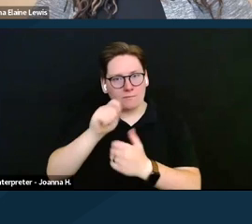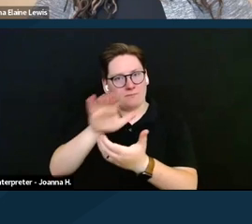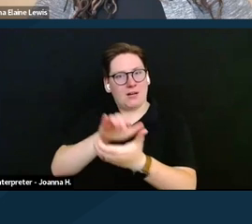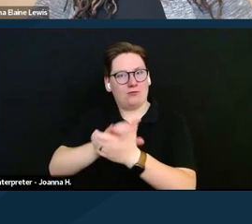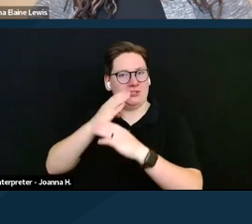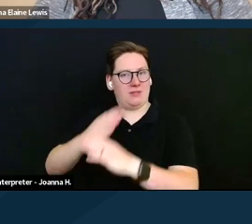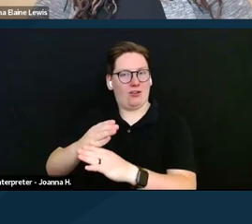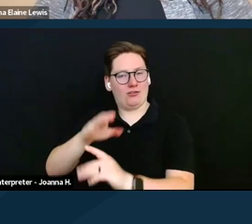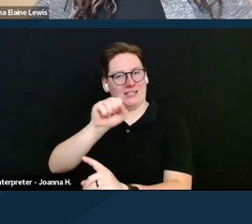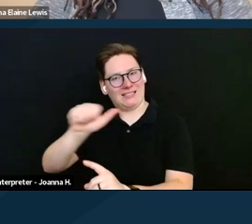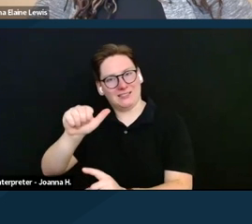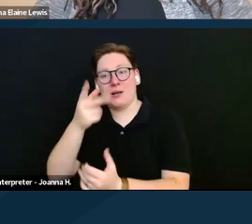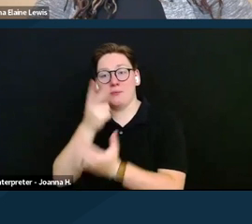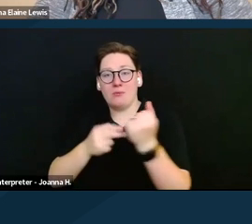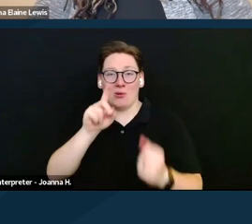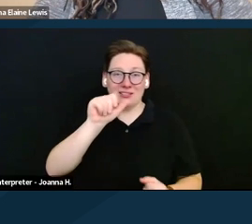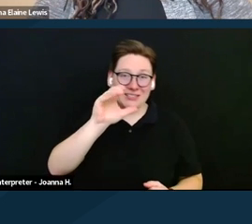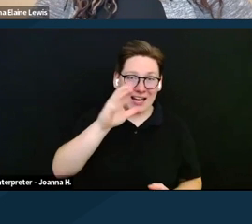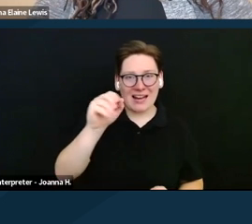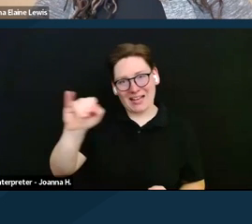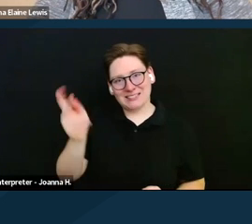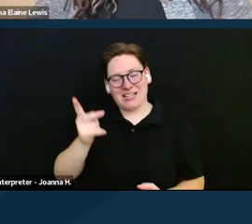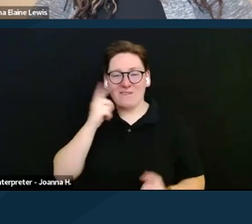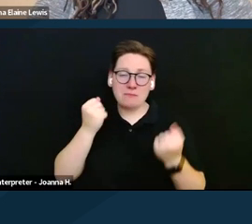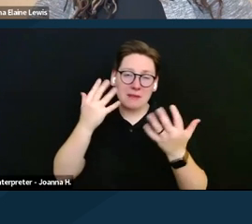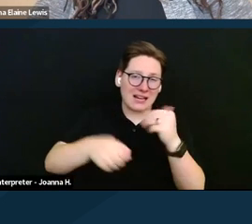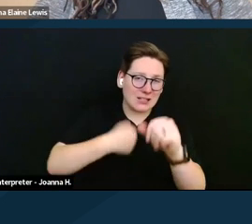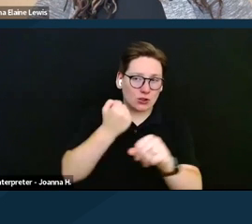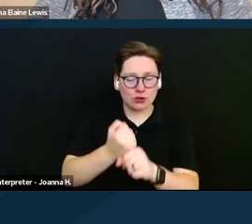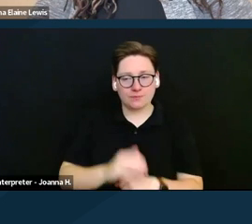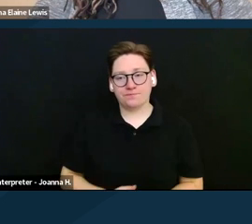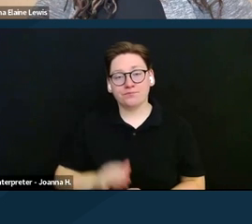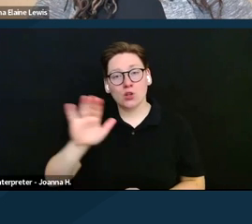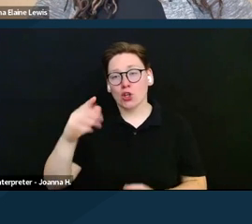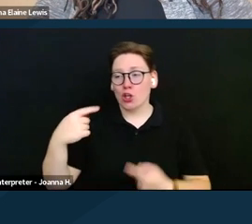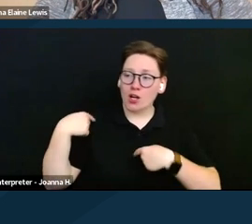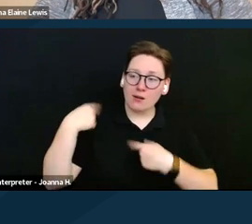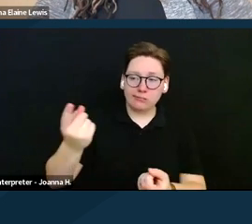and SSI program for years. Lori and her national advocacy work have been profiled